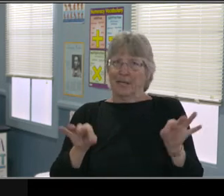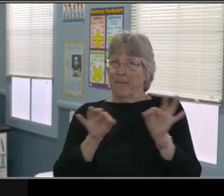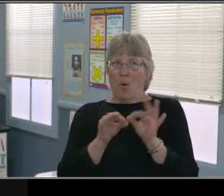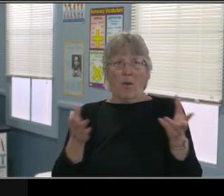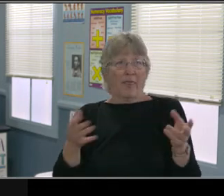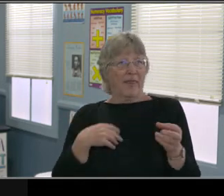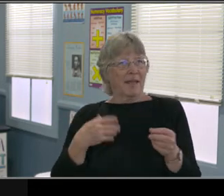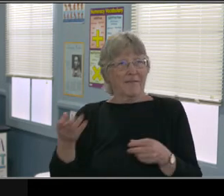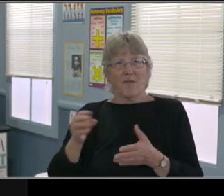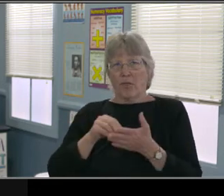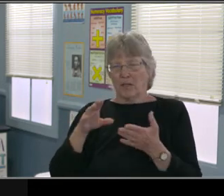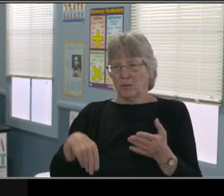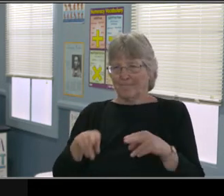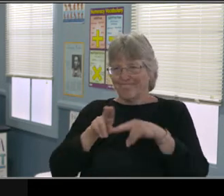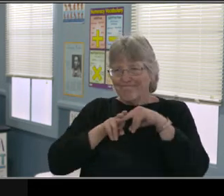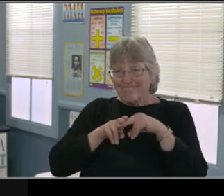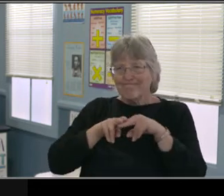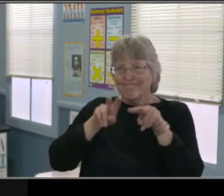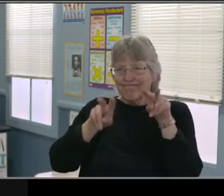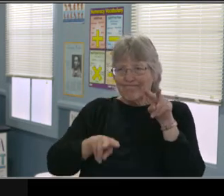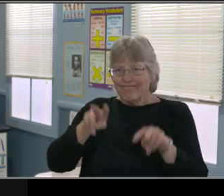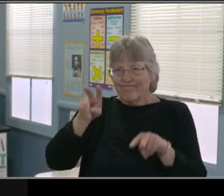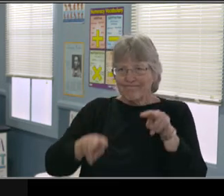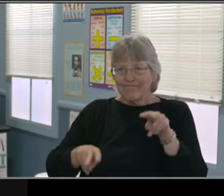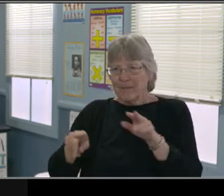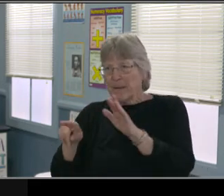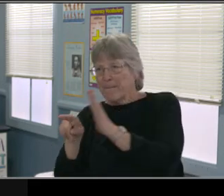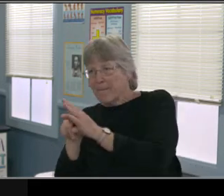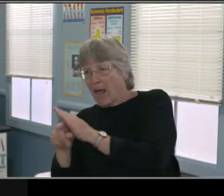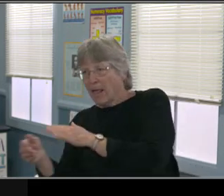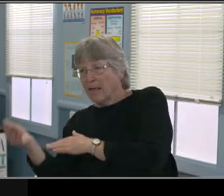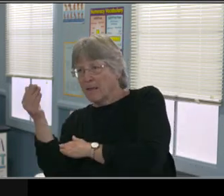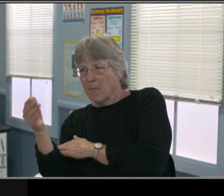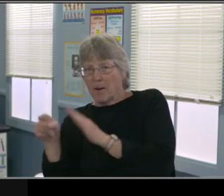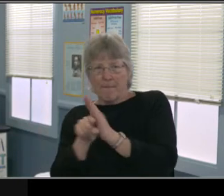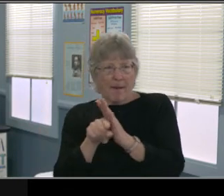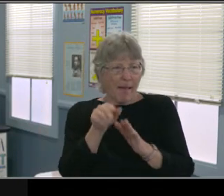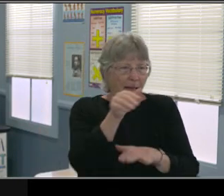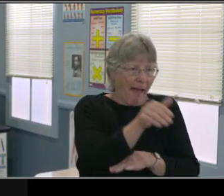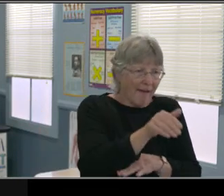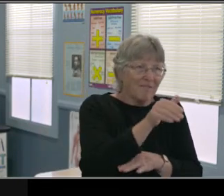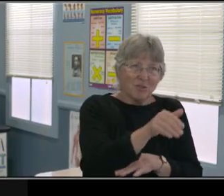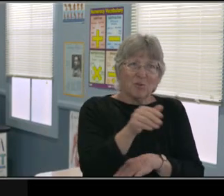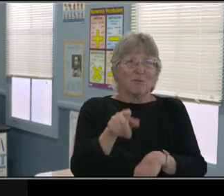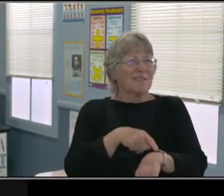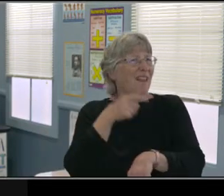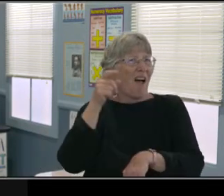the same, in the same way for all students. There may be technology concerns.